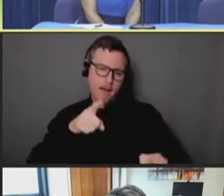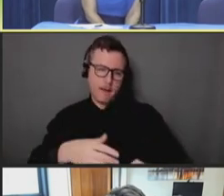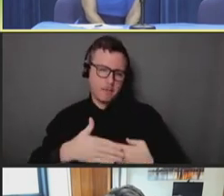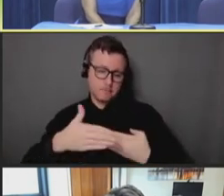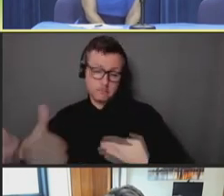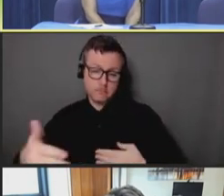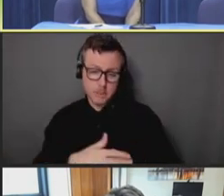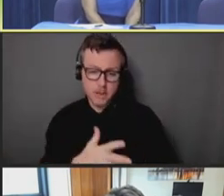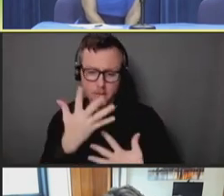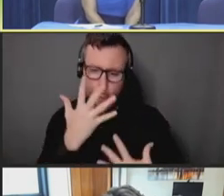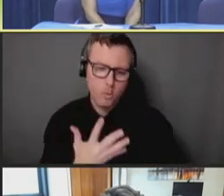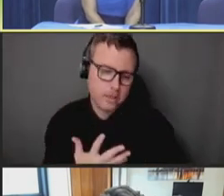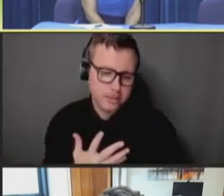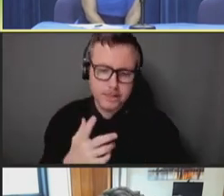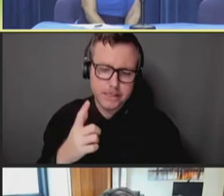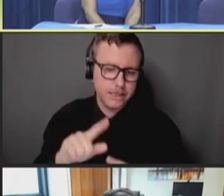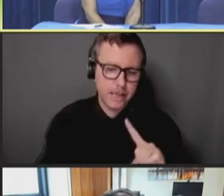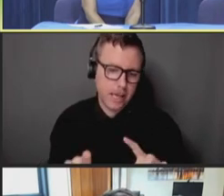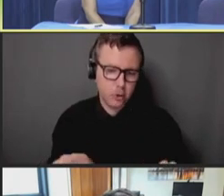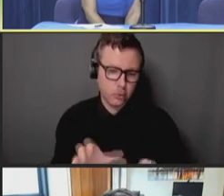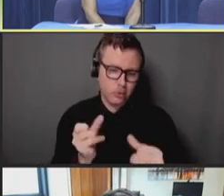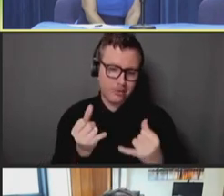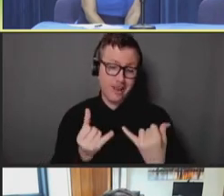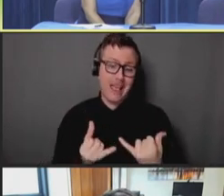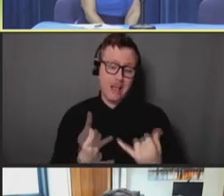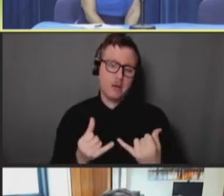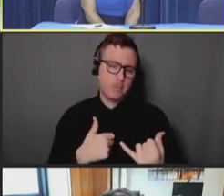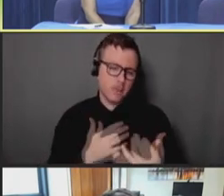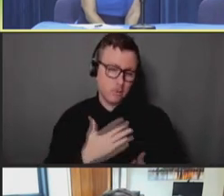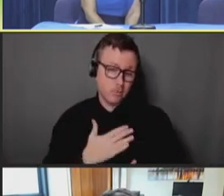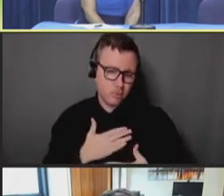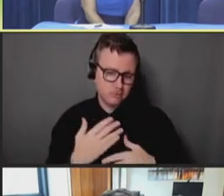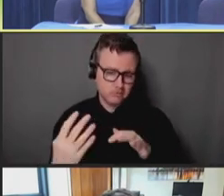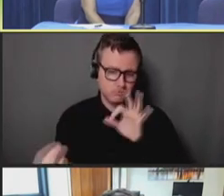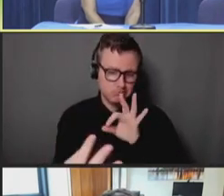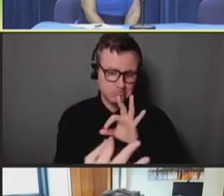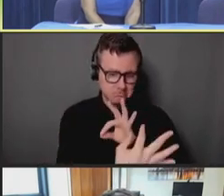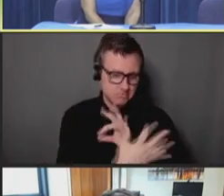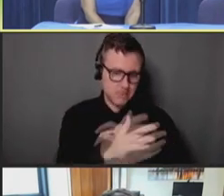not much we can do at this point. So appreciate everyone's patience with this.